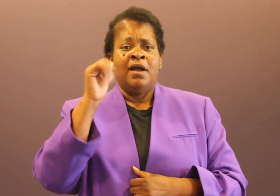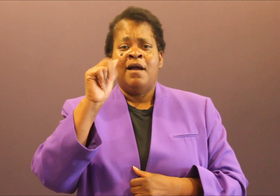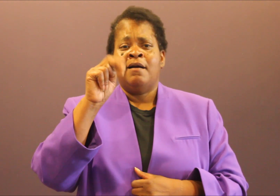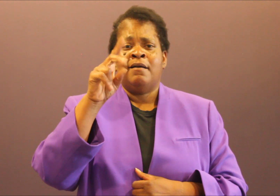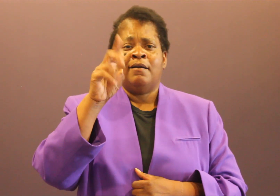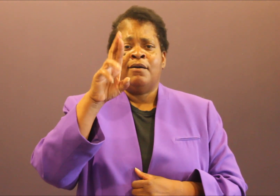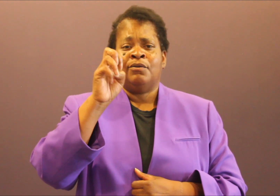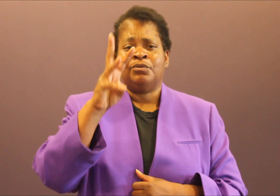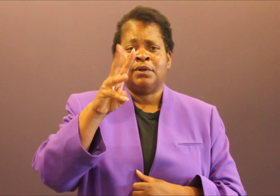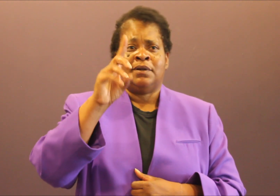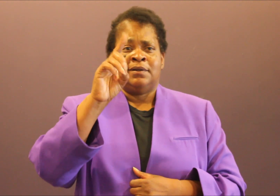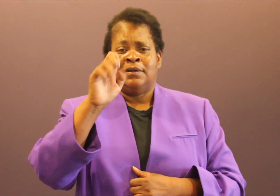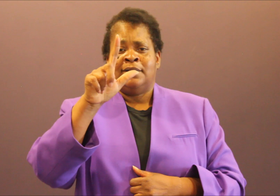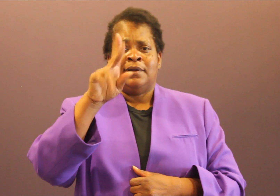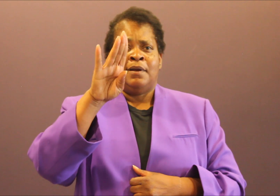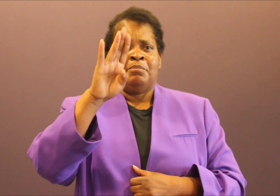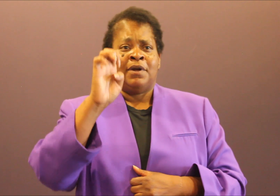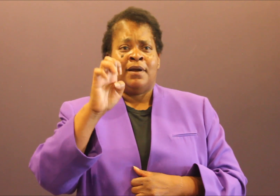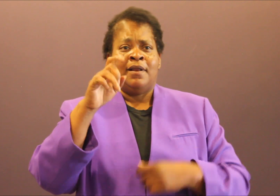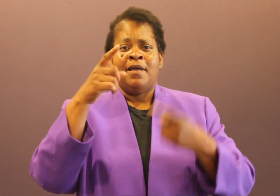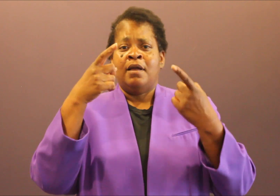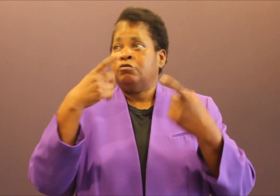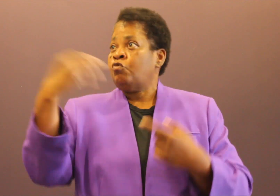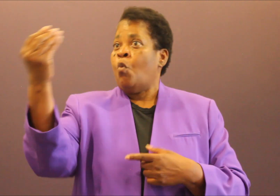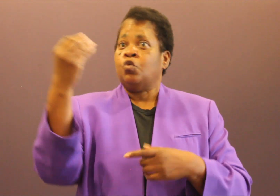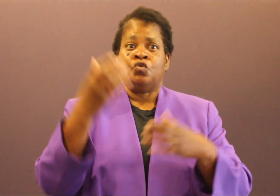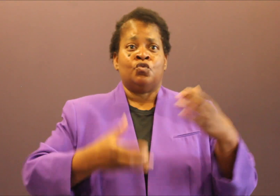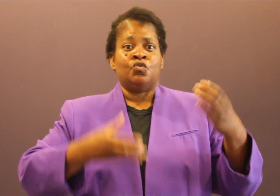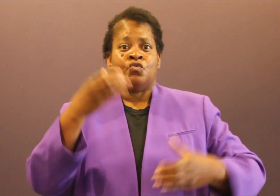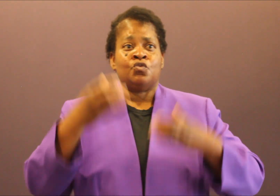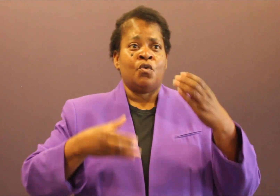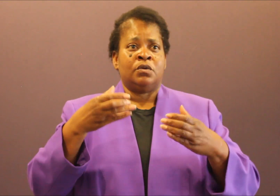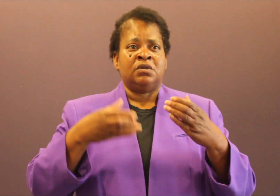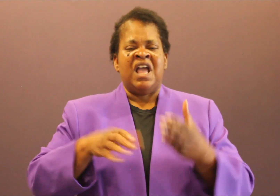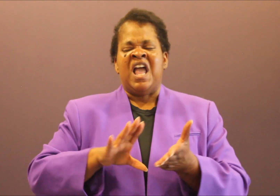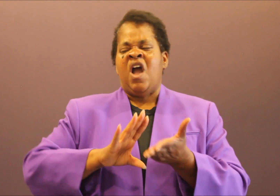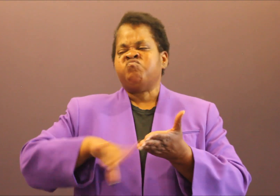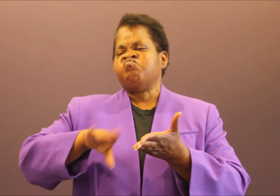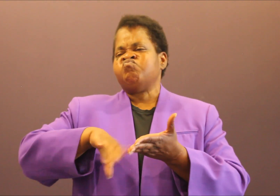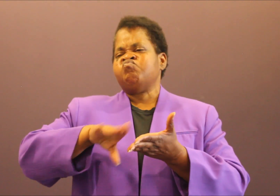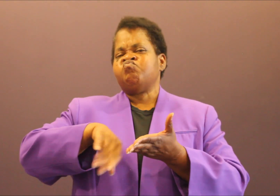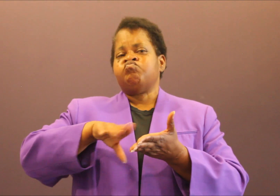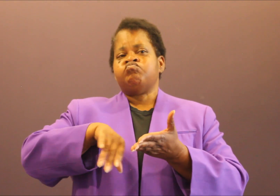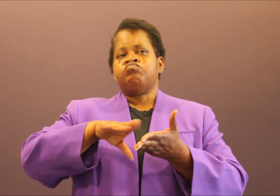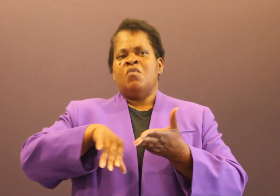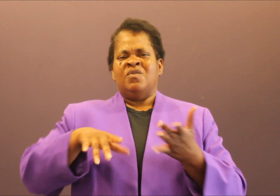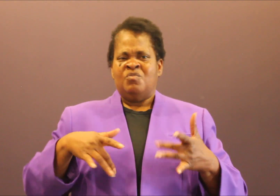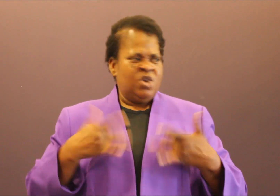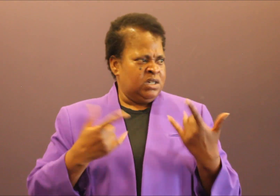peace? There are two adjectives or two verbs that have to accompany peace for